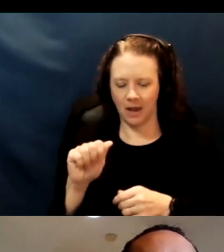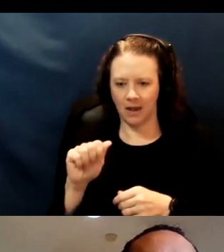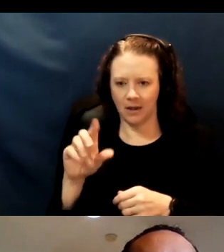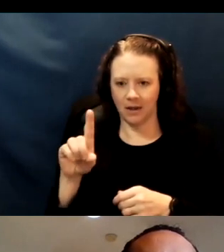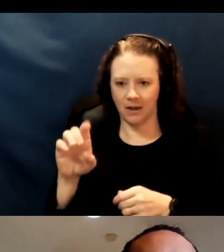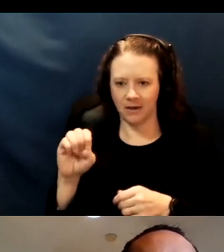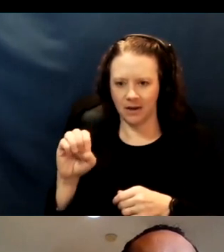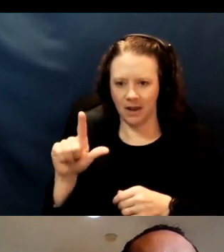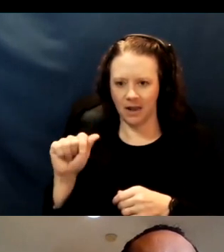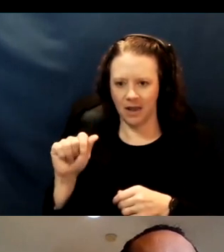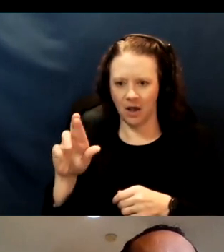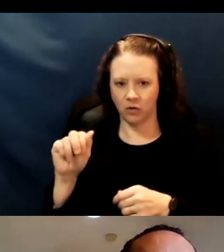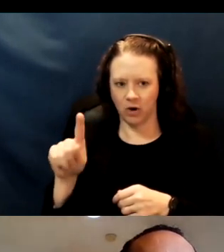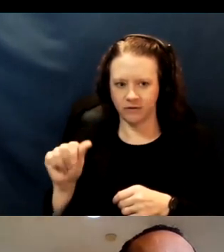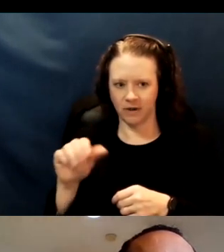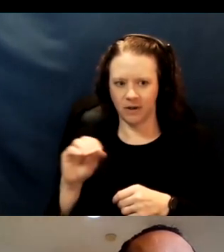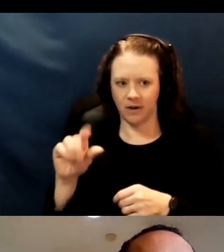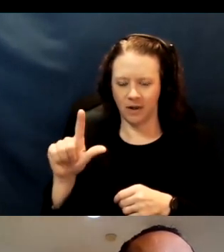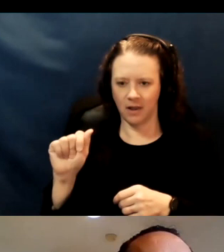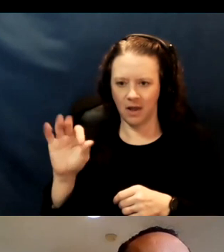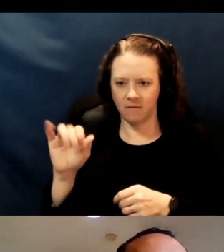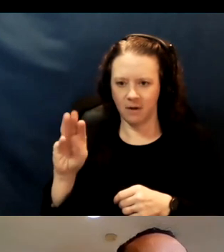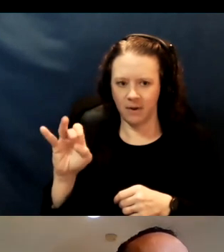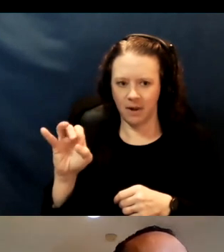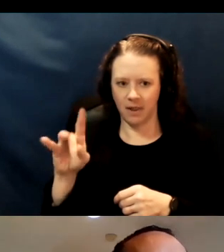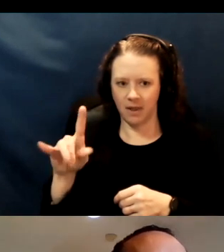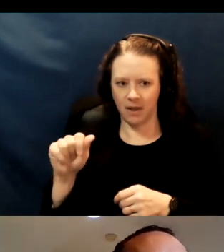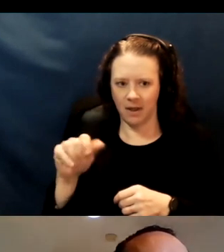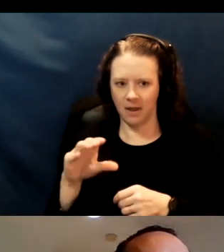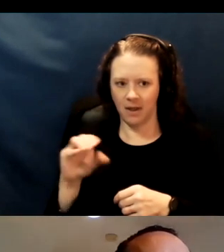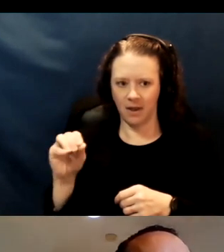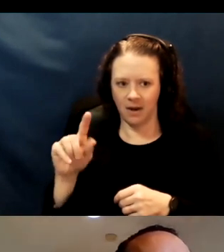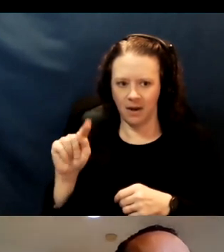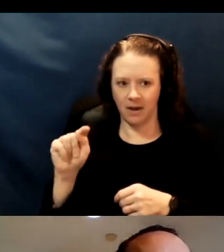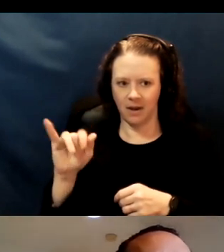and Tiburcio Vasquez health centers. These have been actually vaccinating